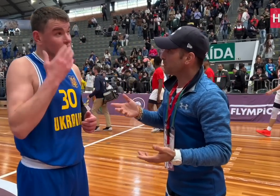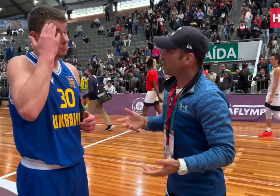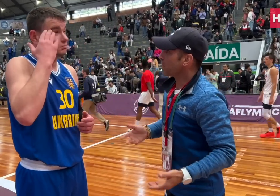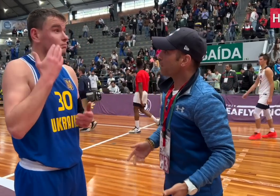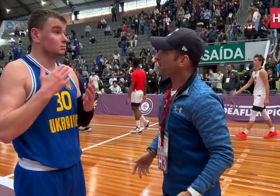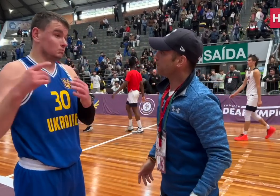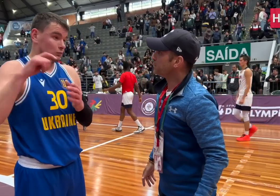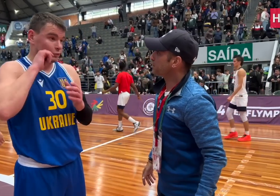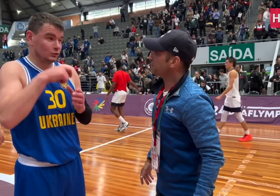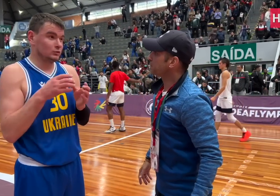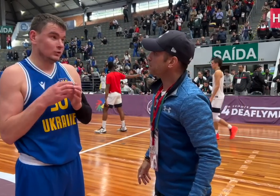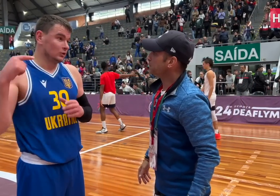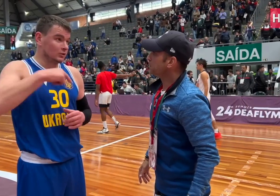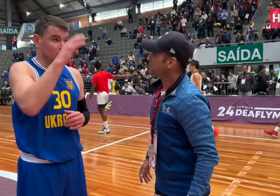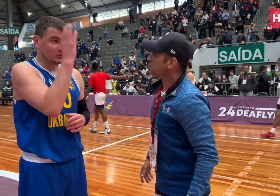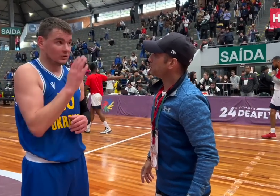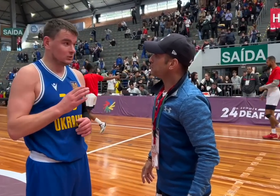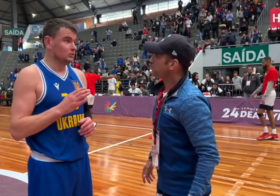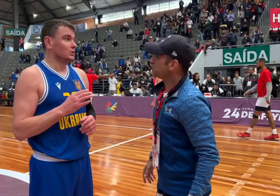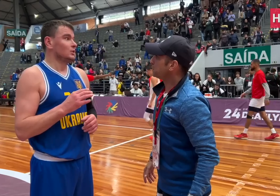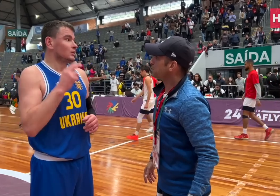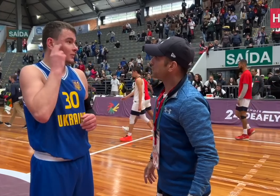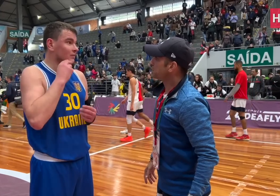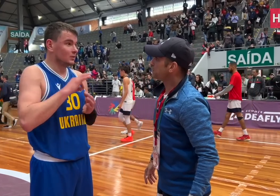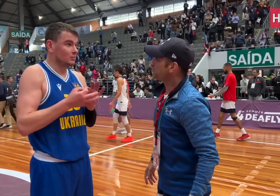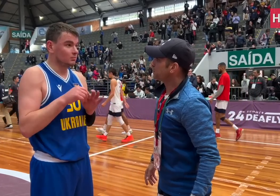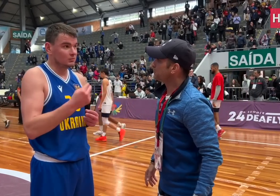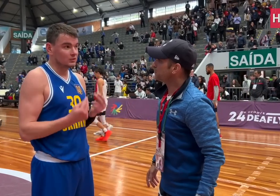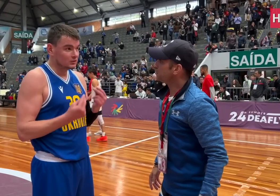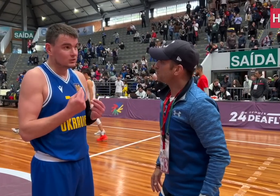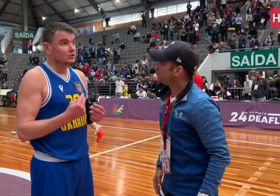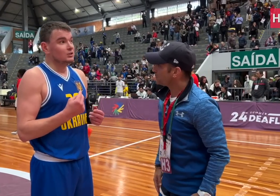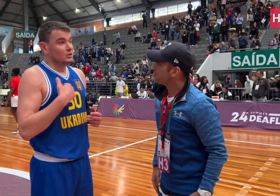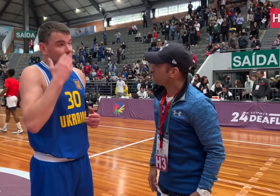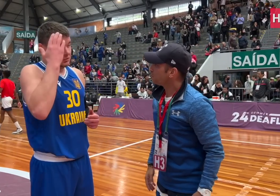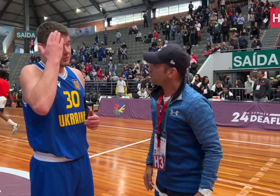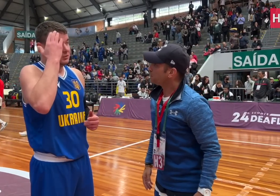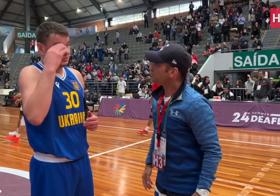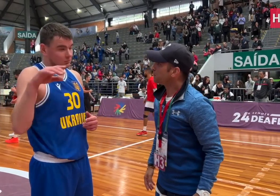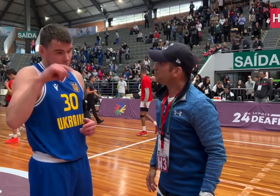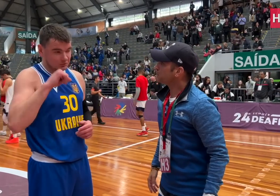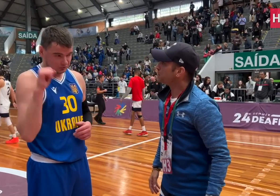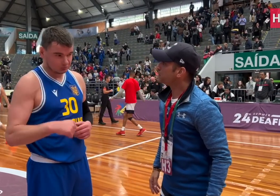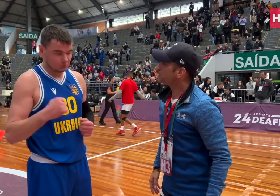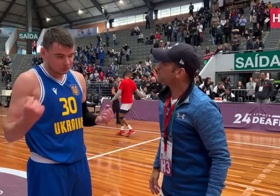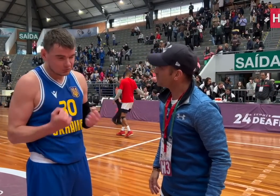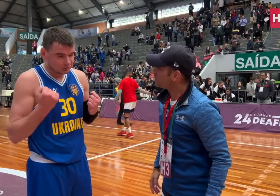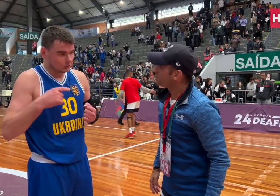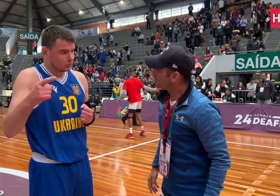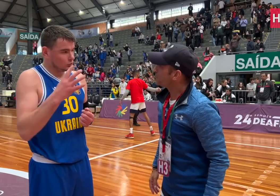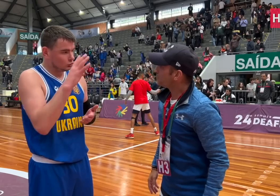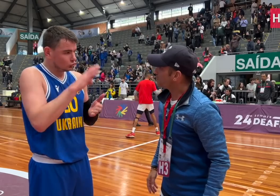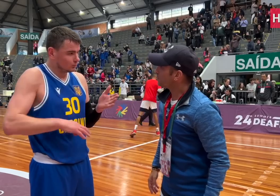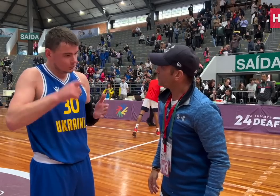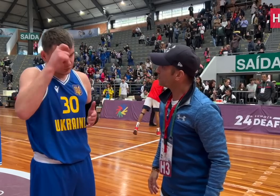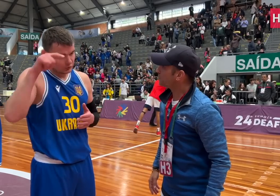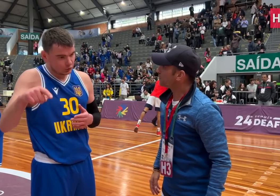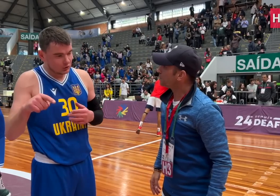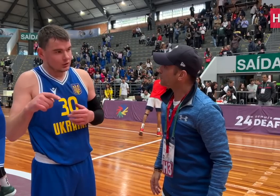I knew when we came here to the Deaflympics in Brazil, we’ve traveled through different countries to get here, but we got here with the same goal-